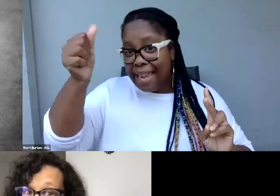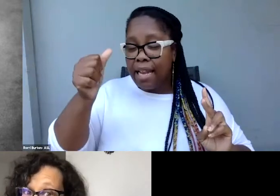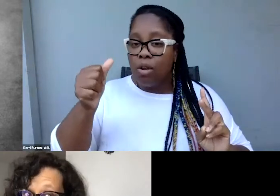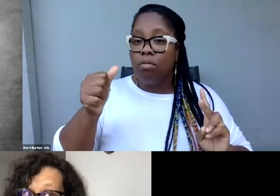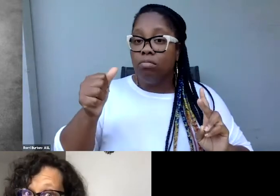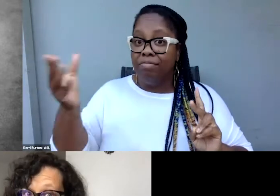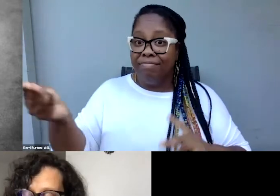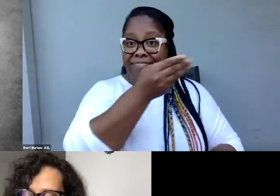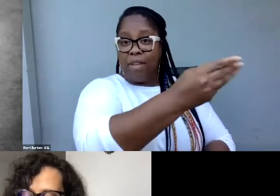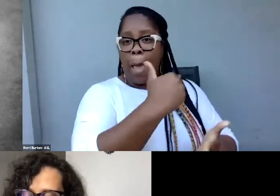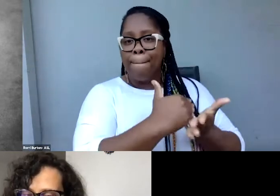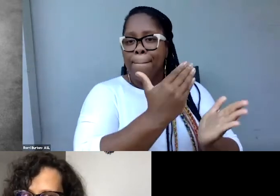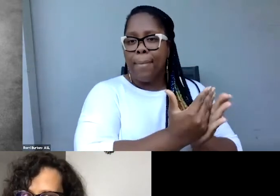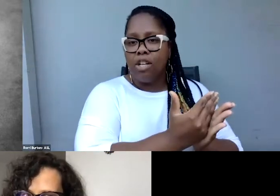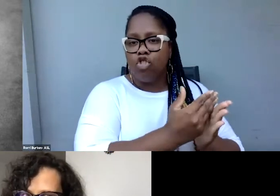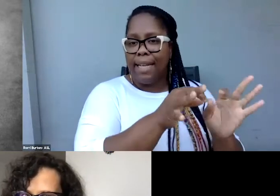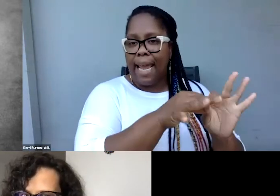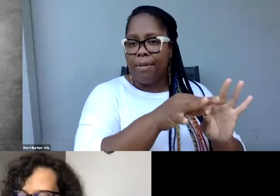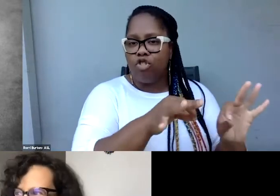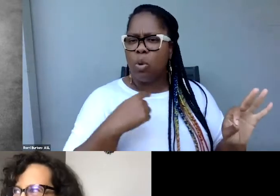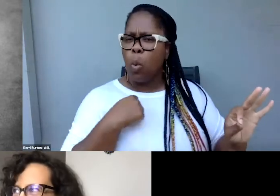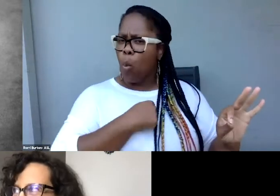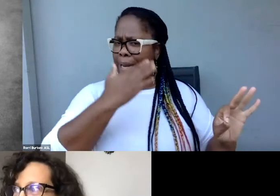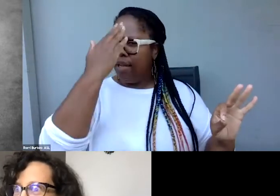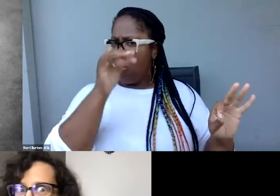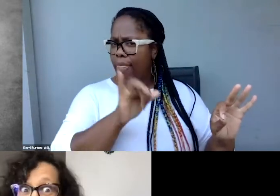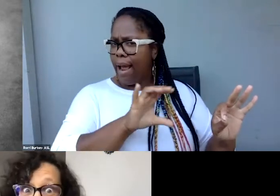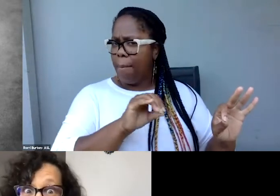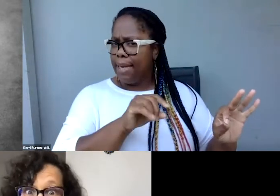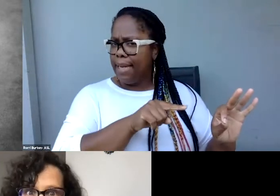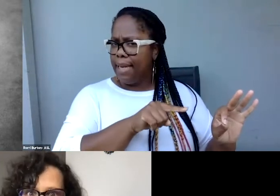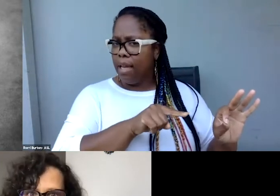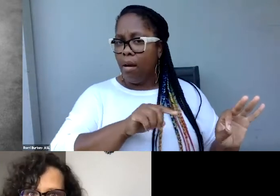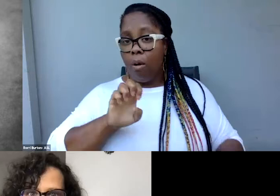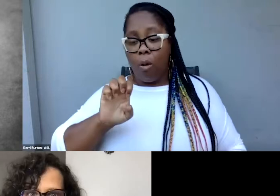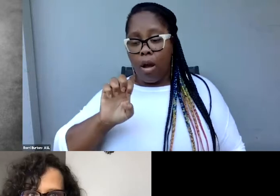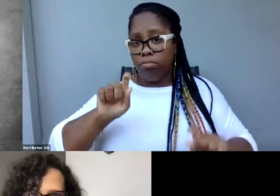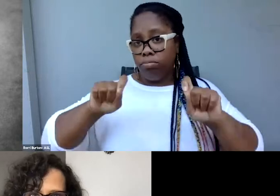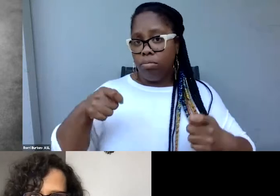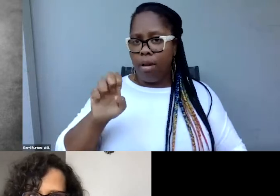and we know who made these budget captions, put exotic music in the caption.